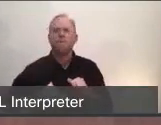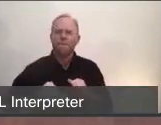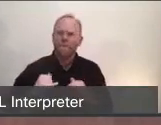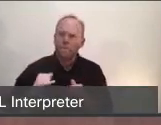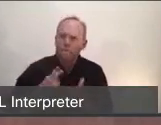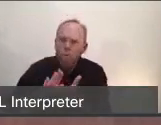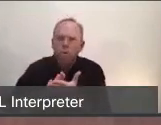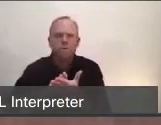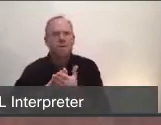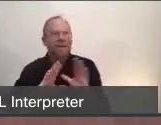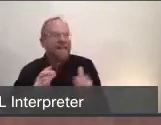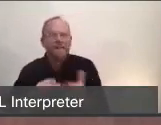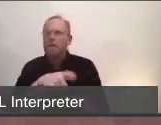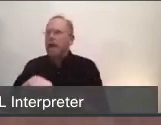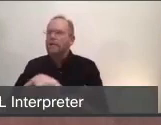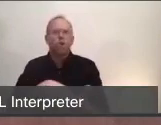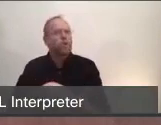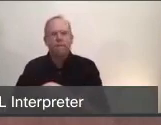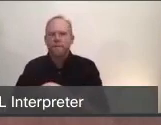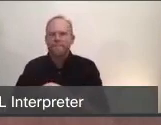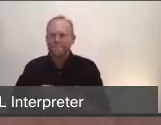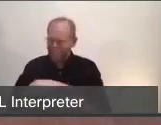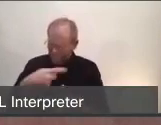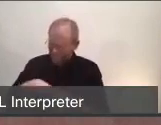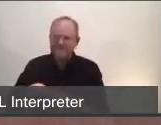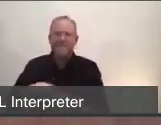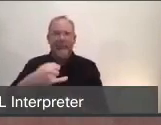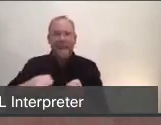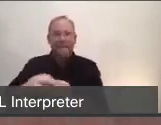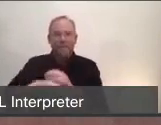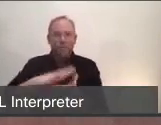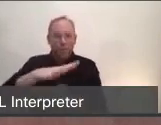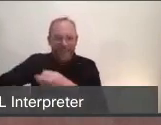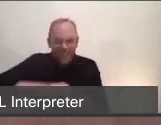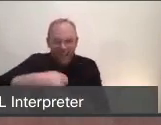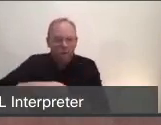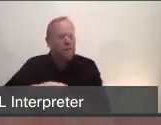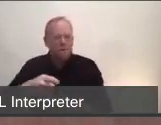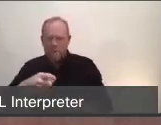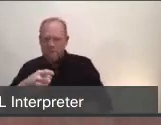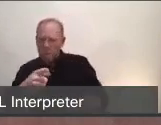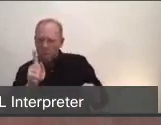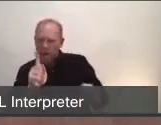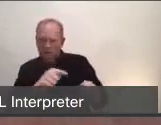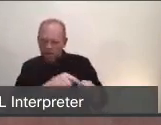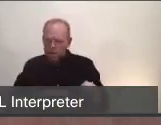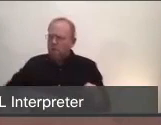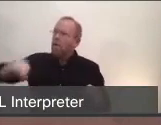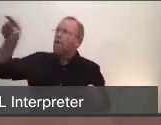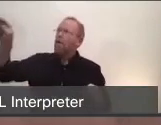So is there any clarity that we can provide on where we are in that curve process,